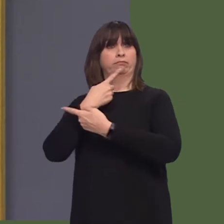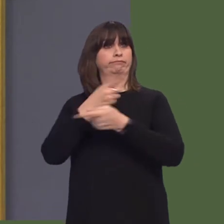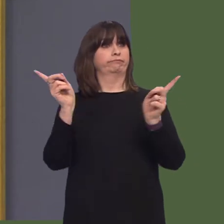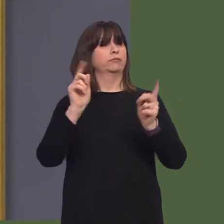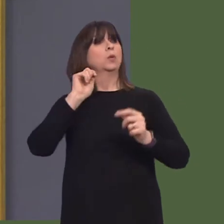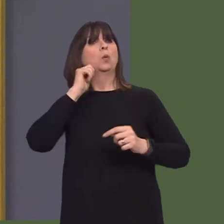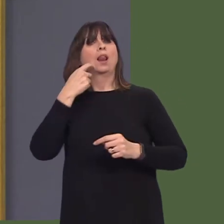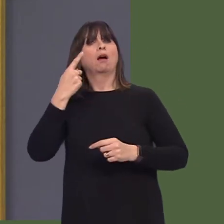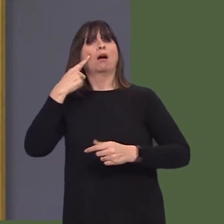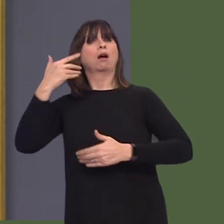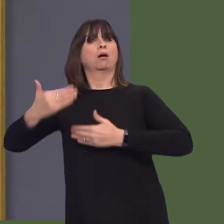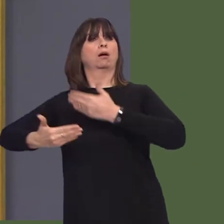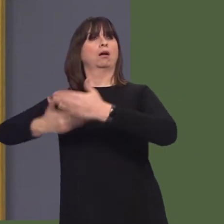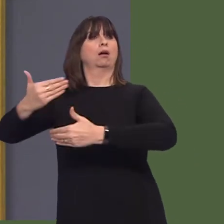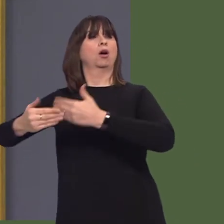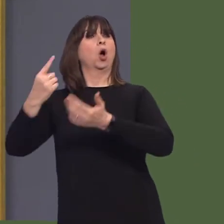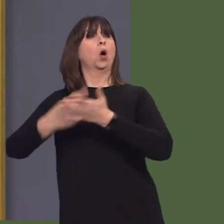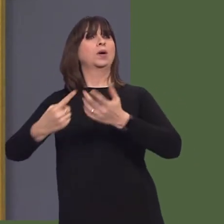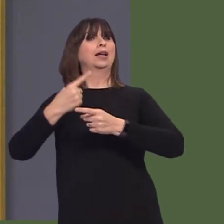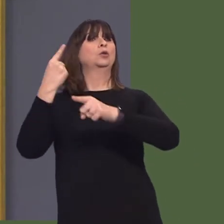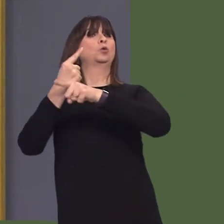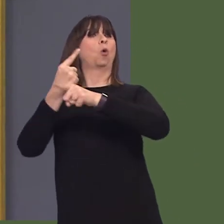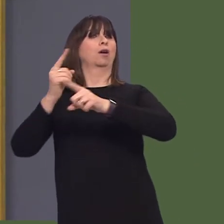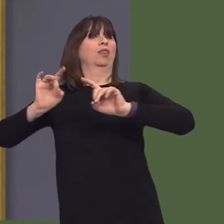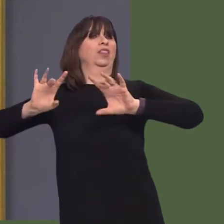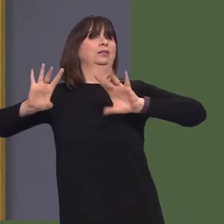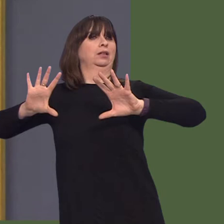in Airbus up in the north, we've seen investments recovered in Pembrokeshire around the